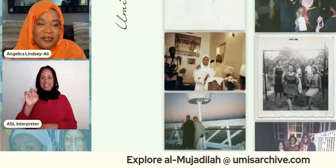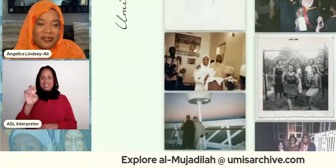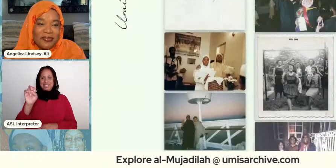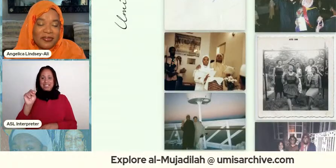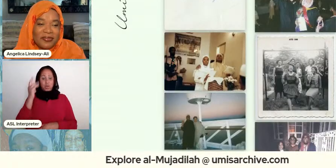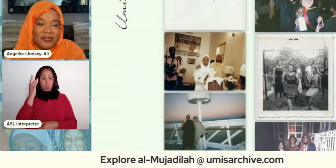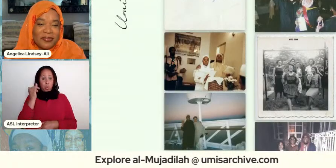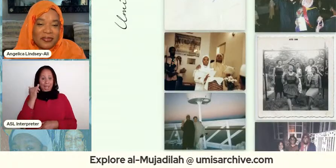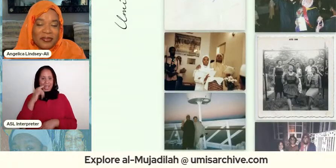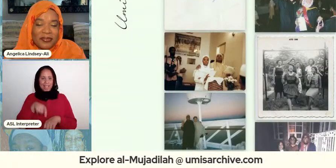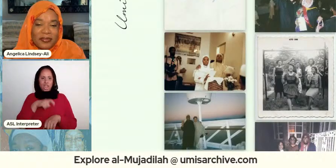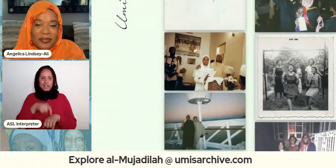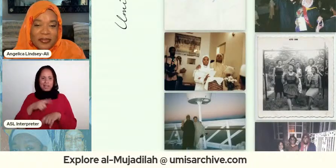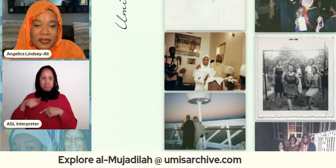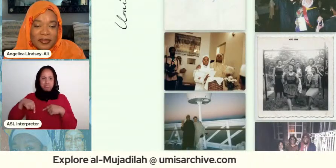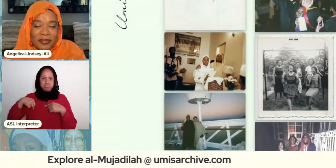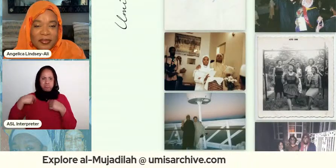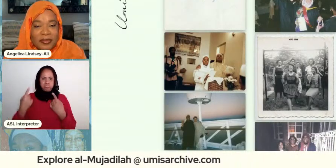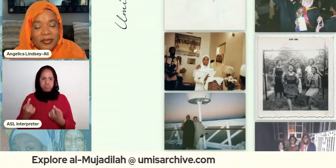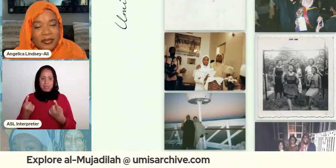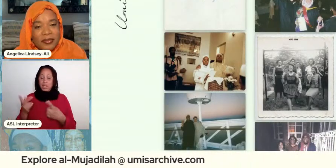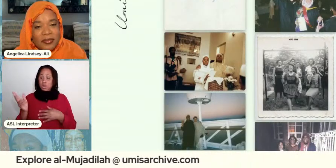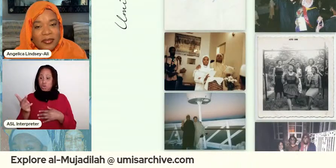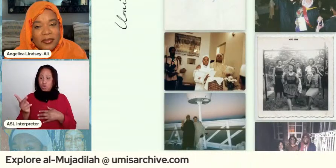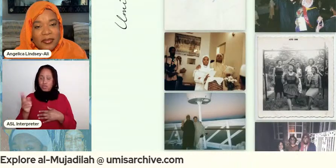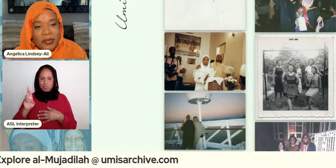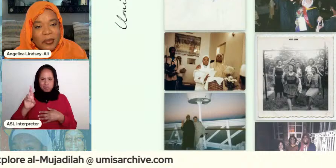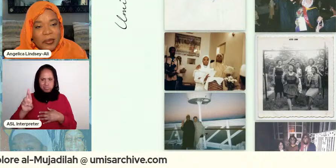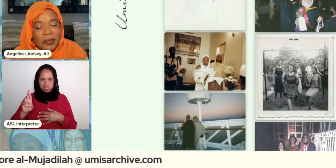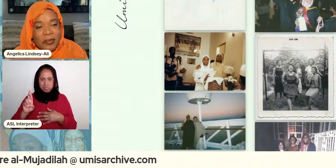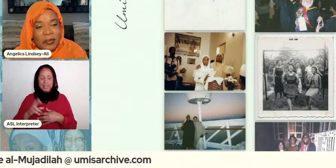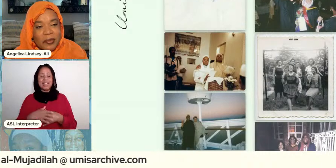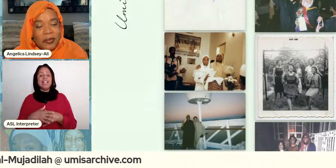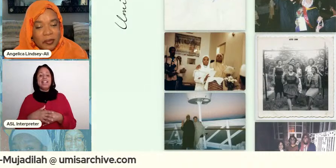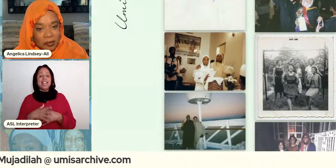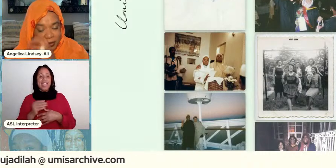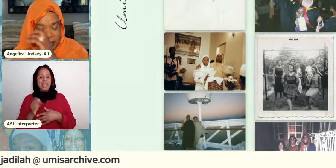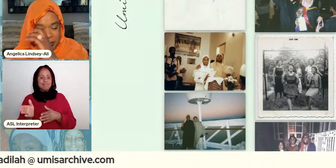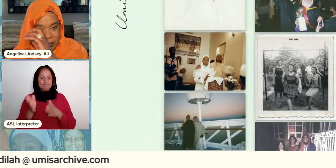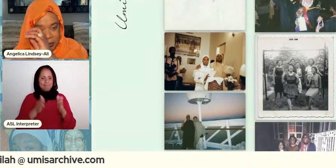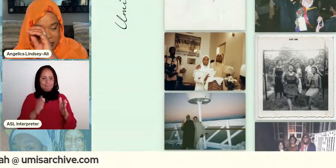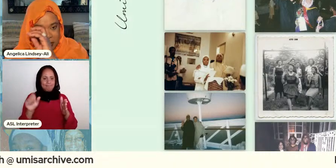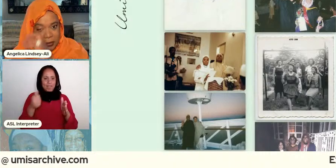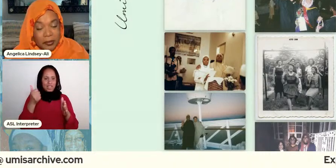of my mother and her friend violet right who they went they were friends since they integrated the